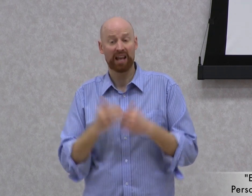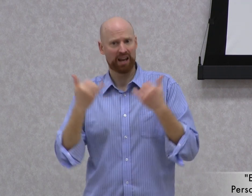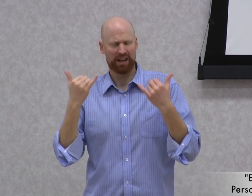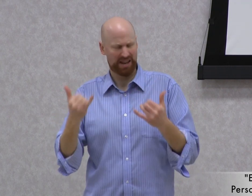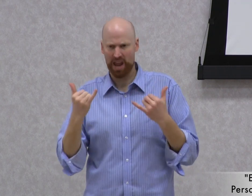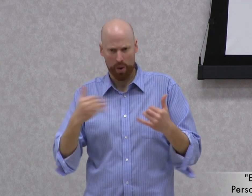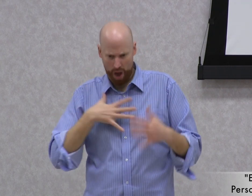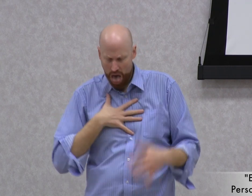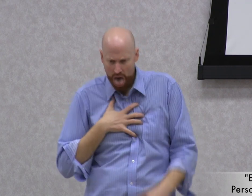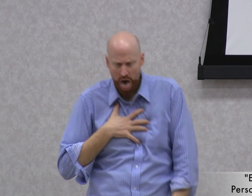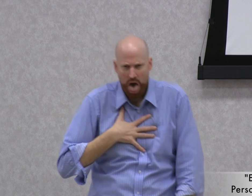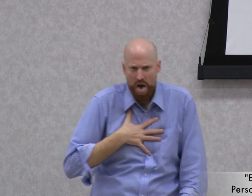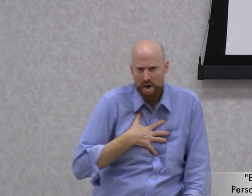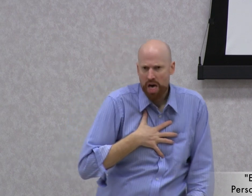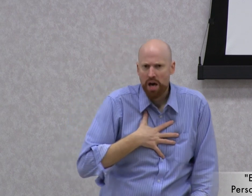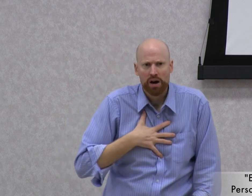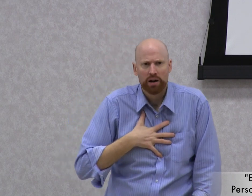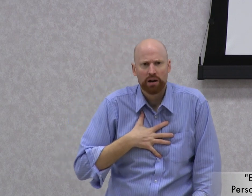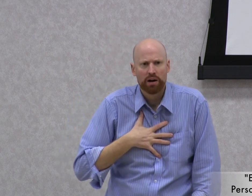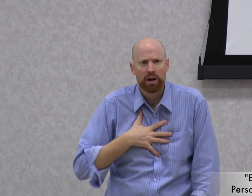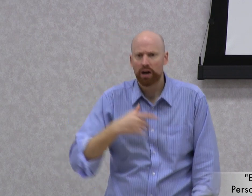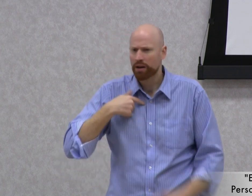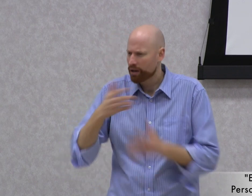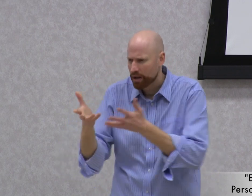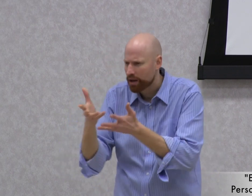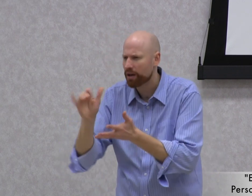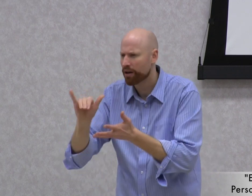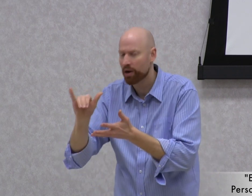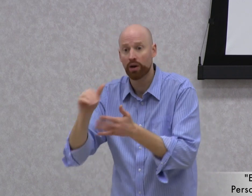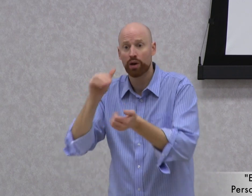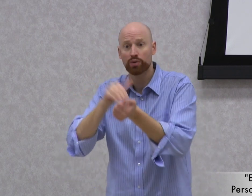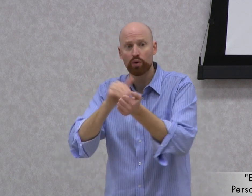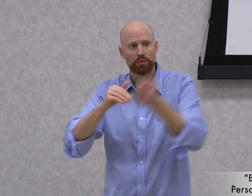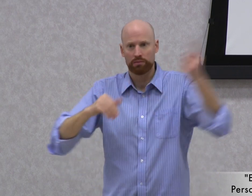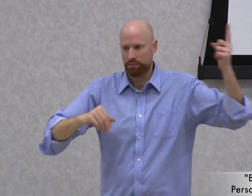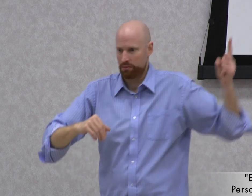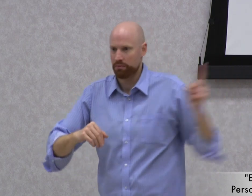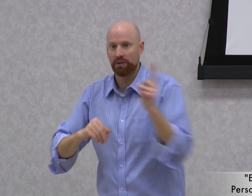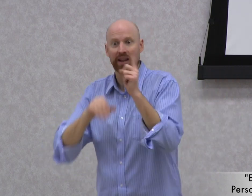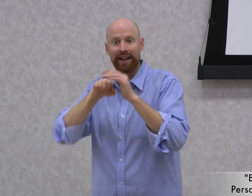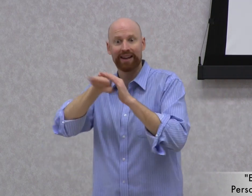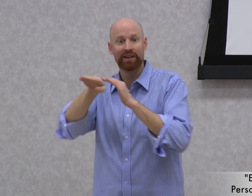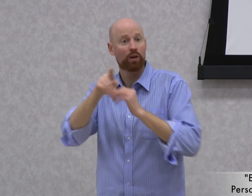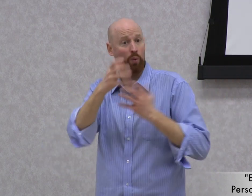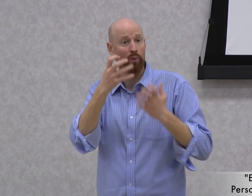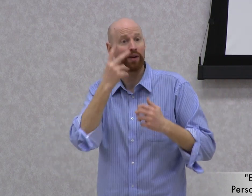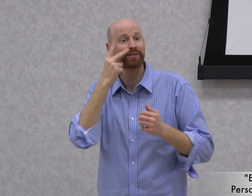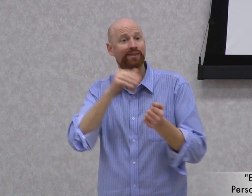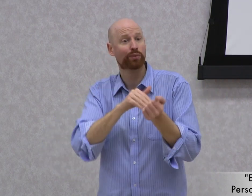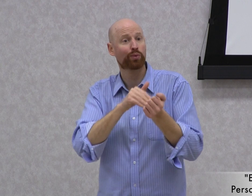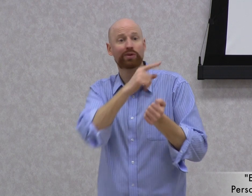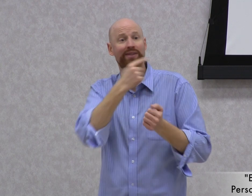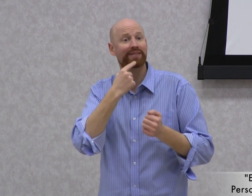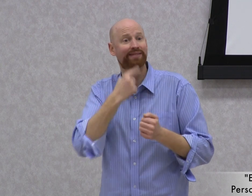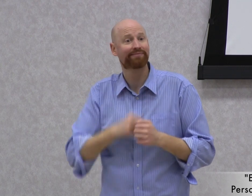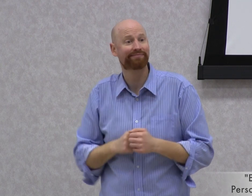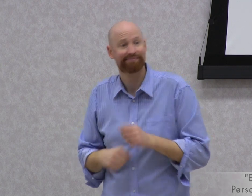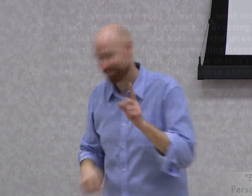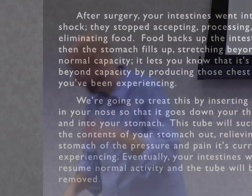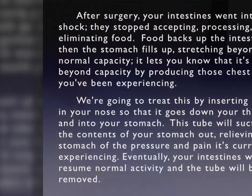exhibited no complications that week. Now, here he with chest pains! While I was talking with him, the doctor entered the room - want to see what the doctor said?